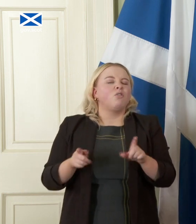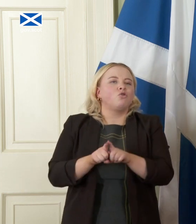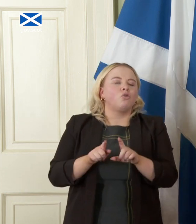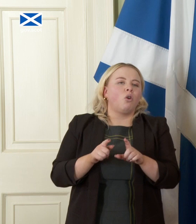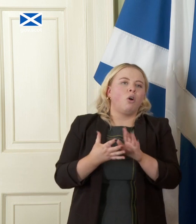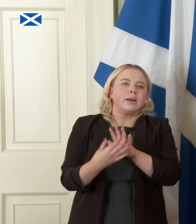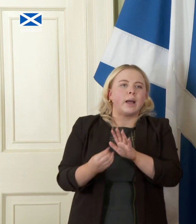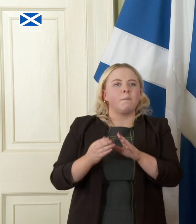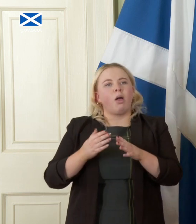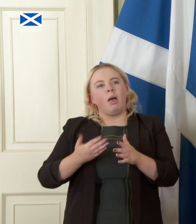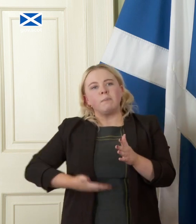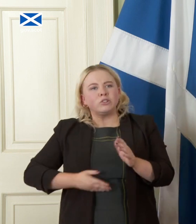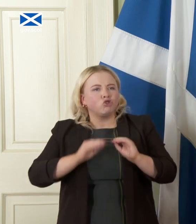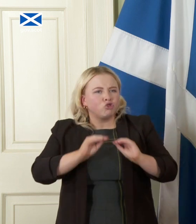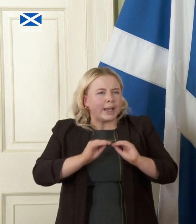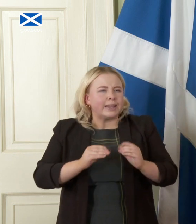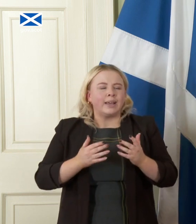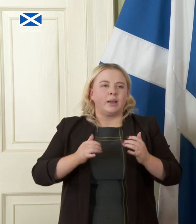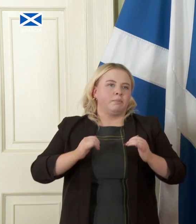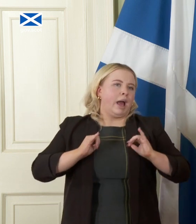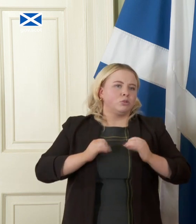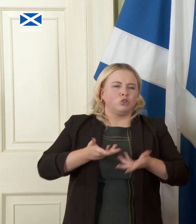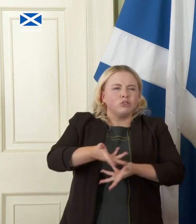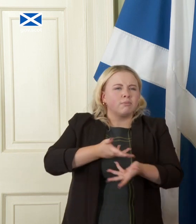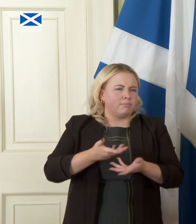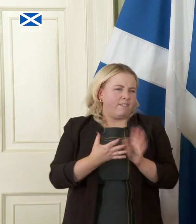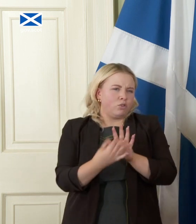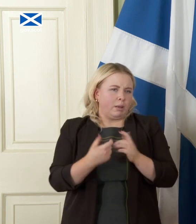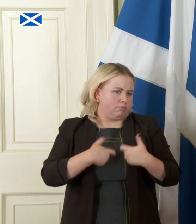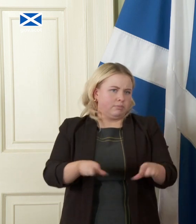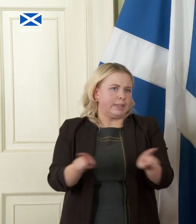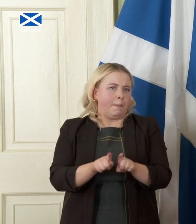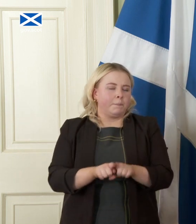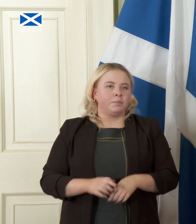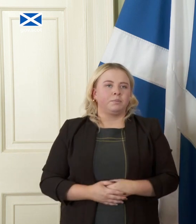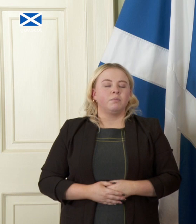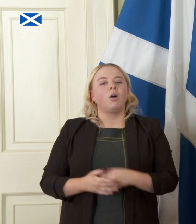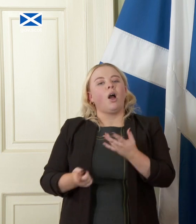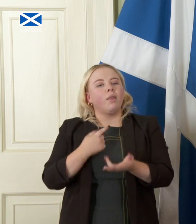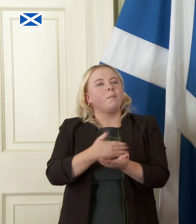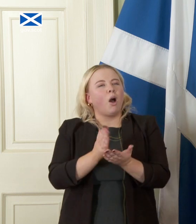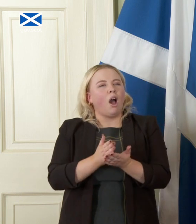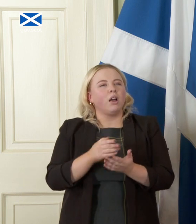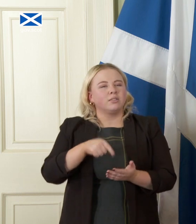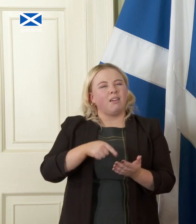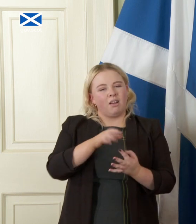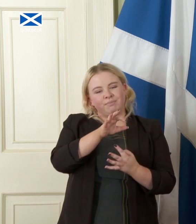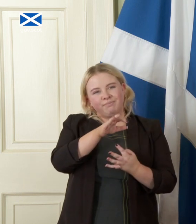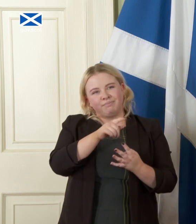other parts of the service sector we would require in the current arrangements allow individual EU